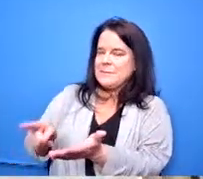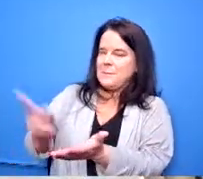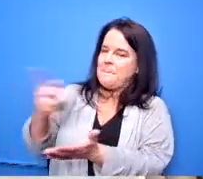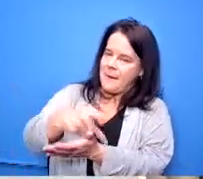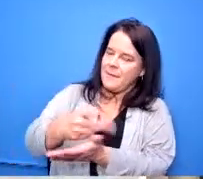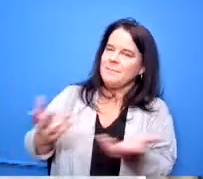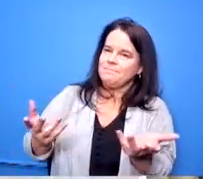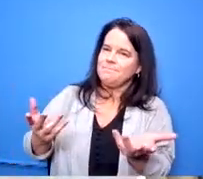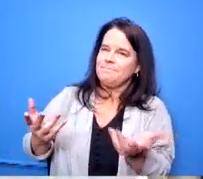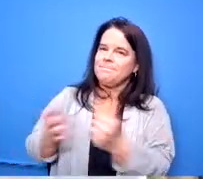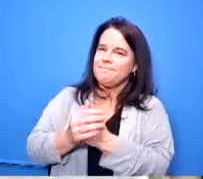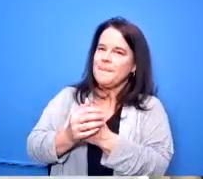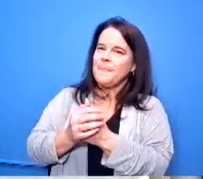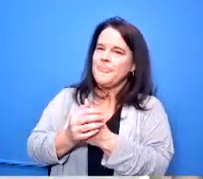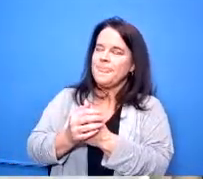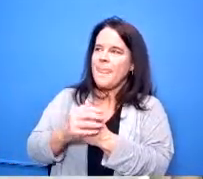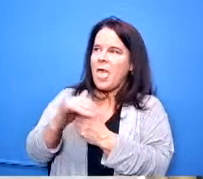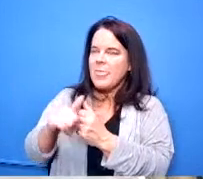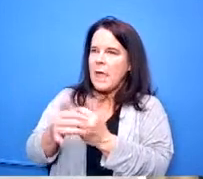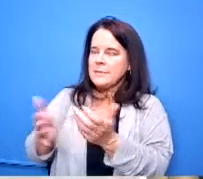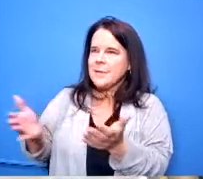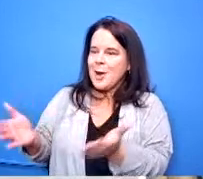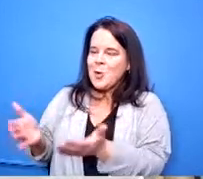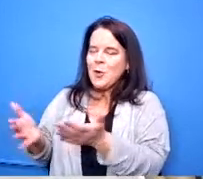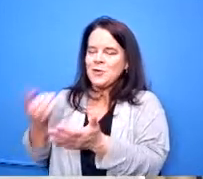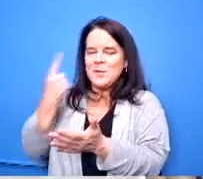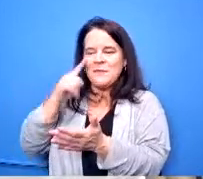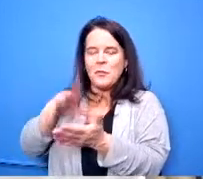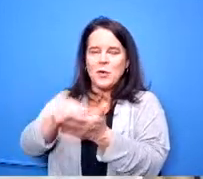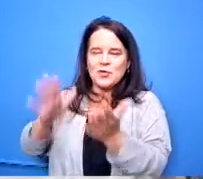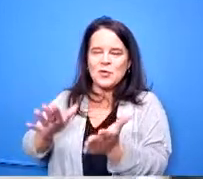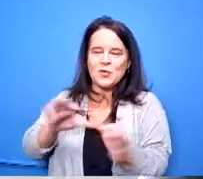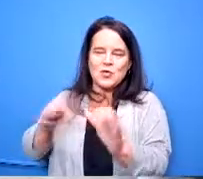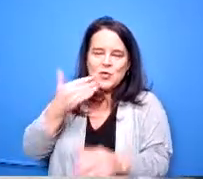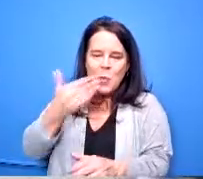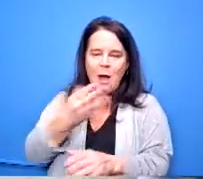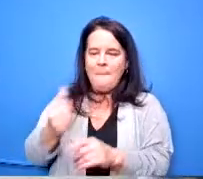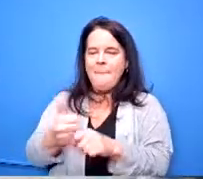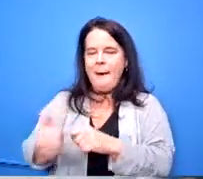so that's an incentive for the student to do well and to and to pass that class so that the